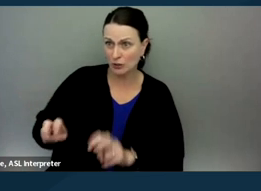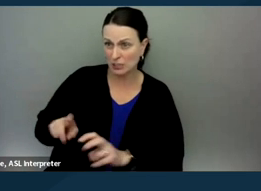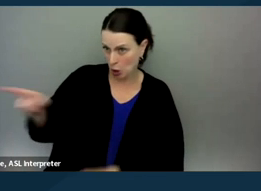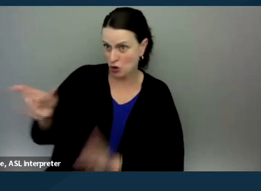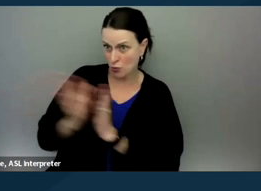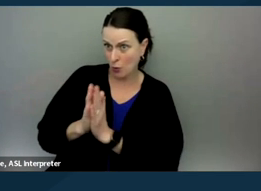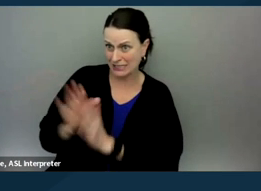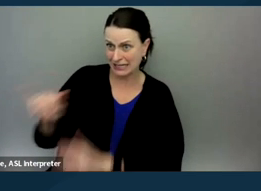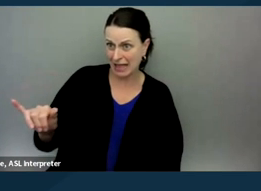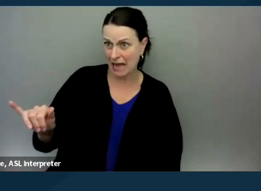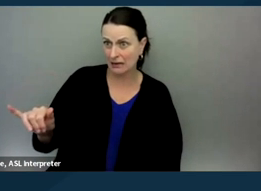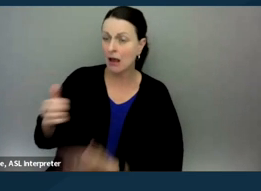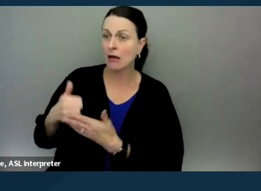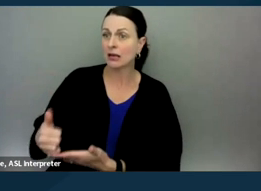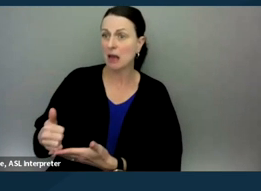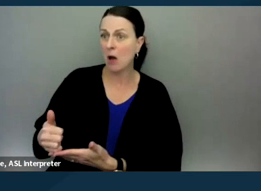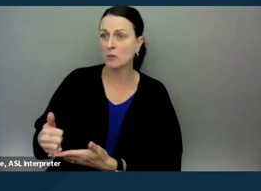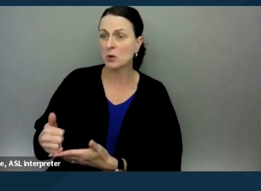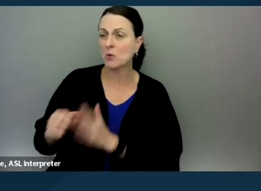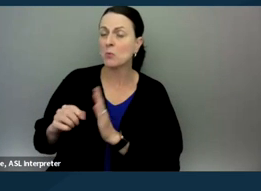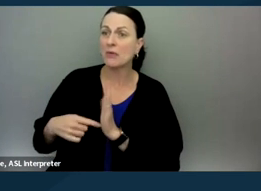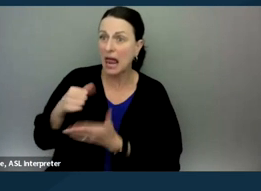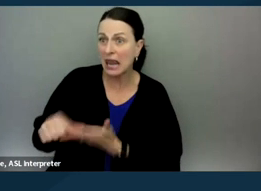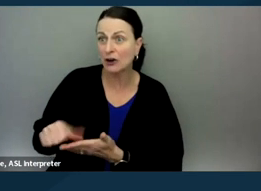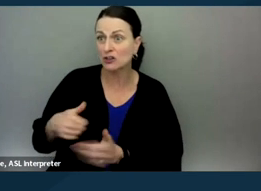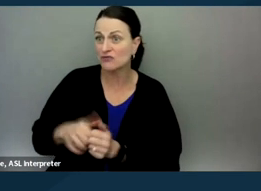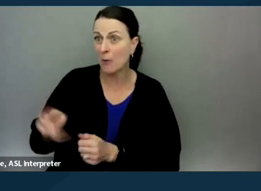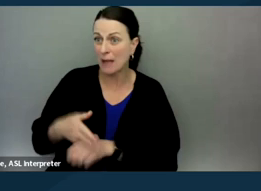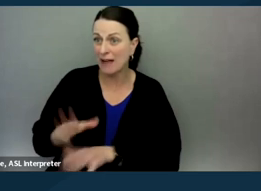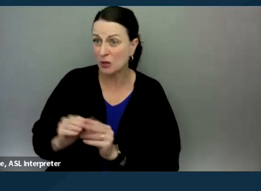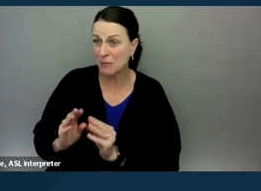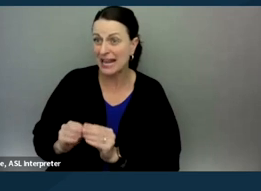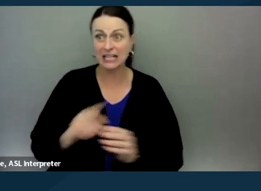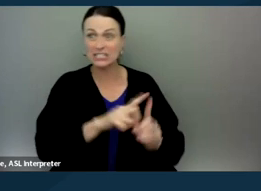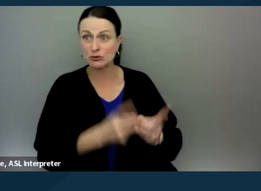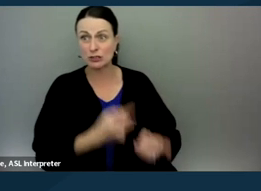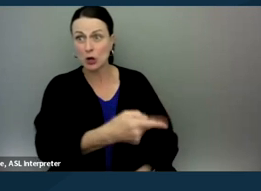Maybe we can, I can help you, you know, with a sample letter to follow up after the meeting." Or "District, are you saying that you're in agreement